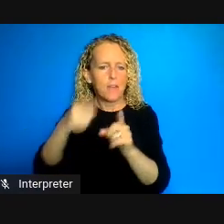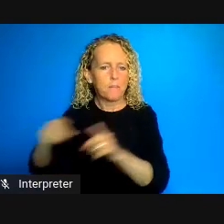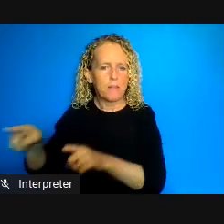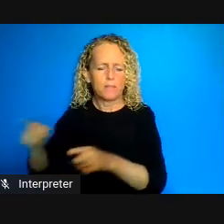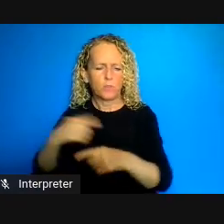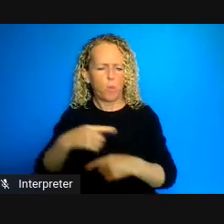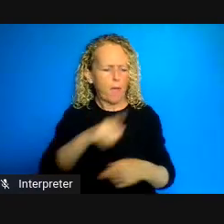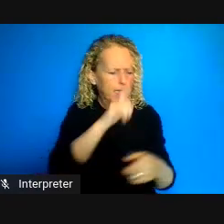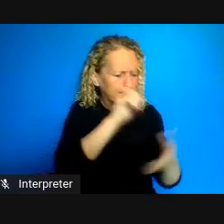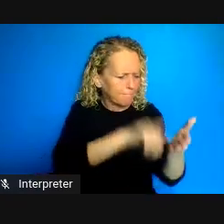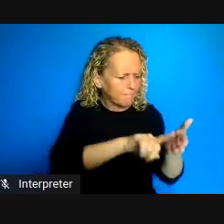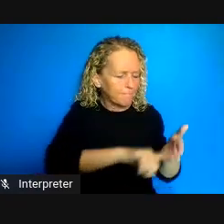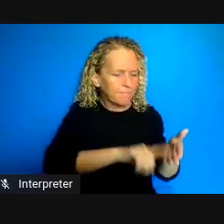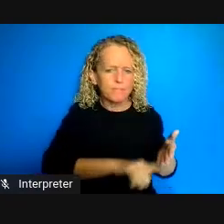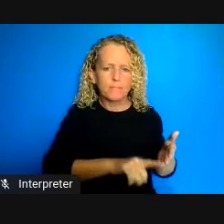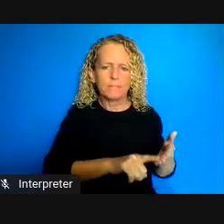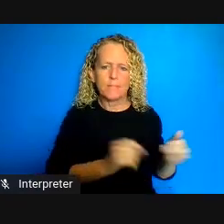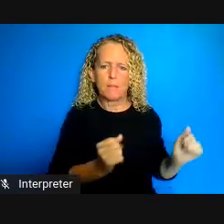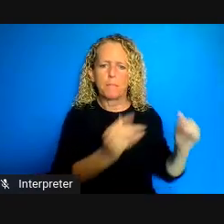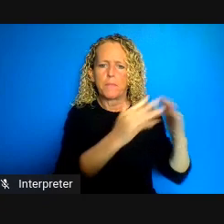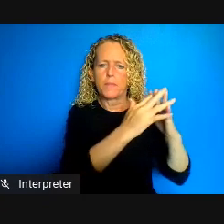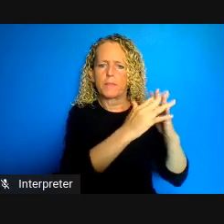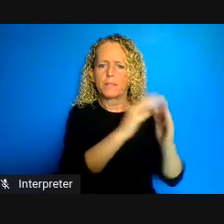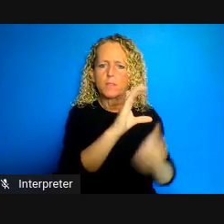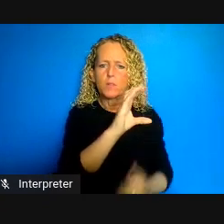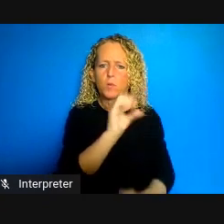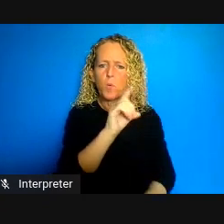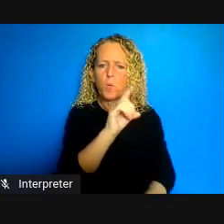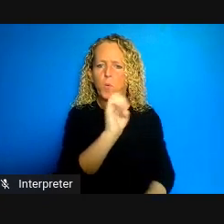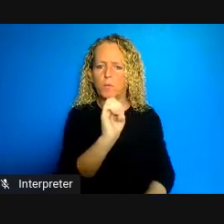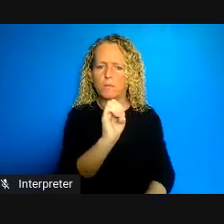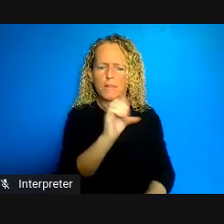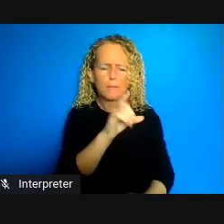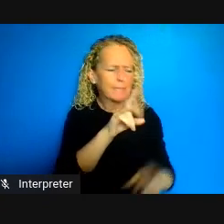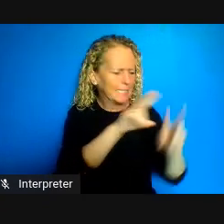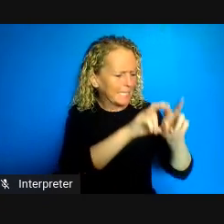important when you're trying to unravel the role of law and what we see is that